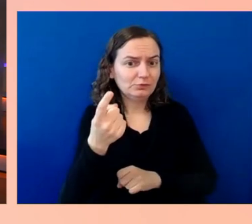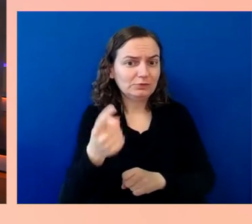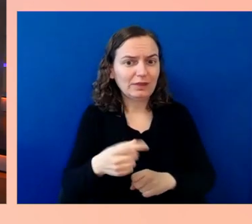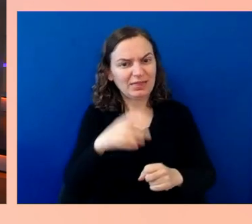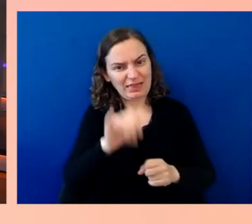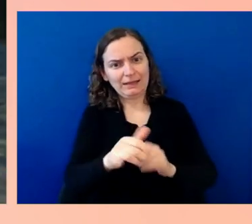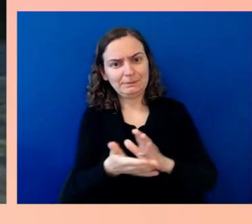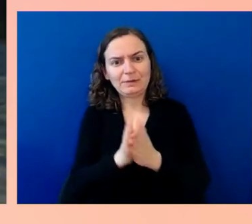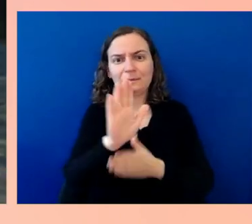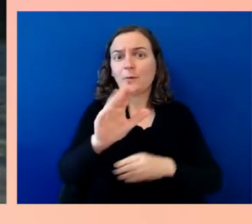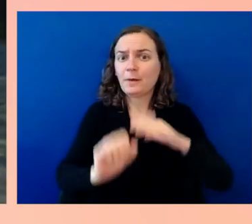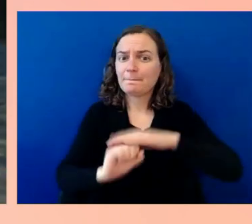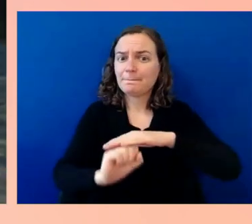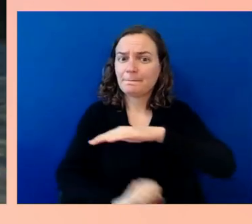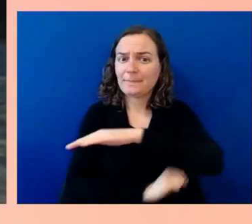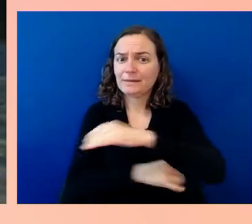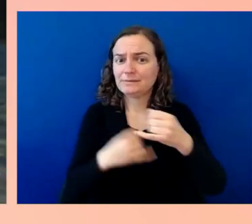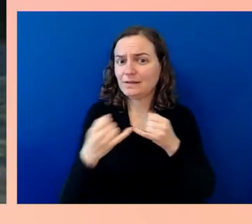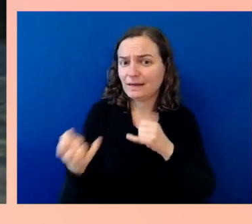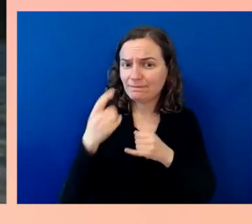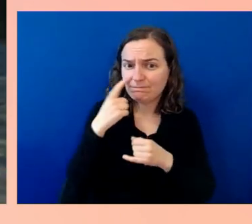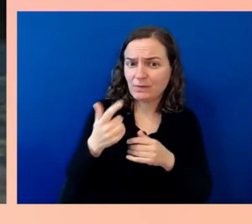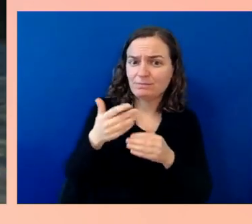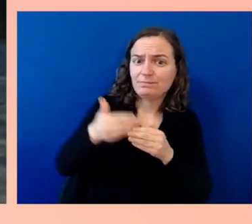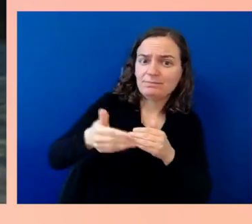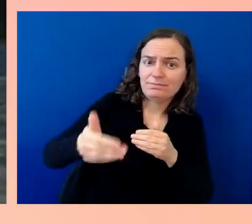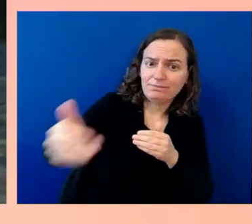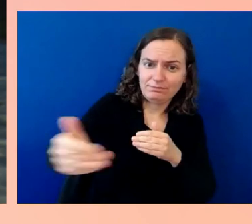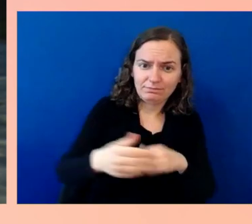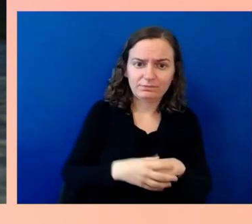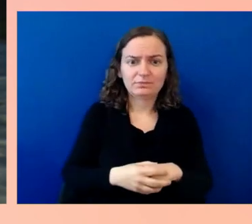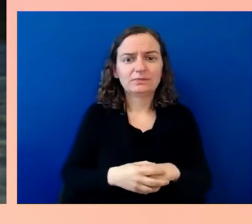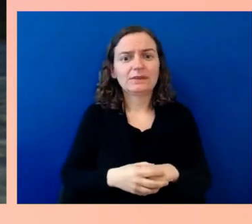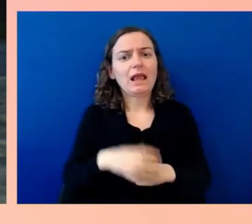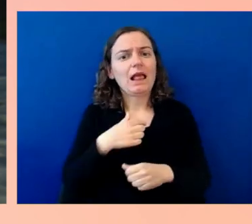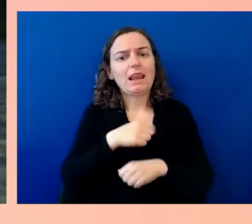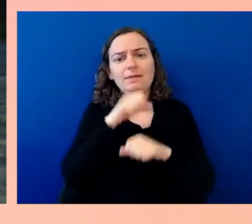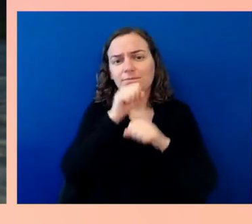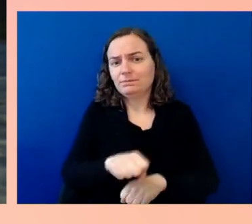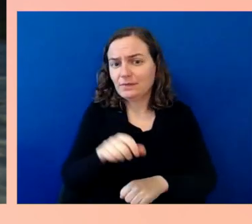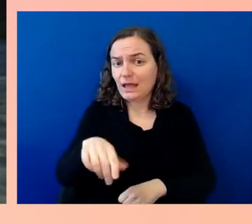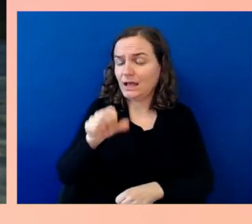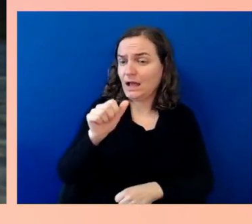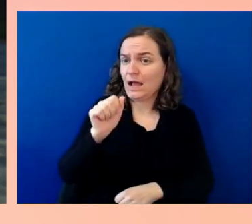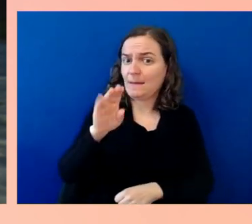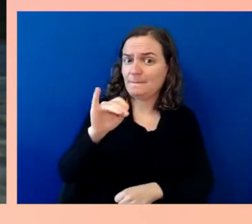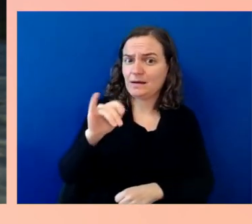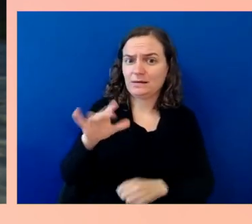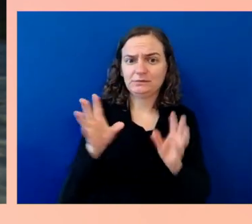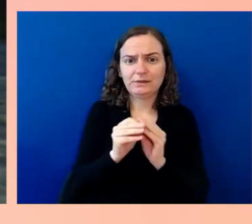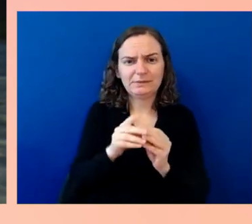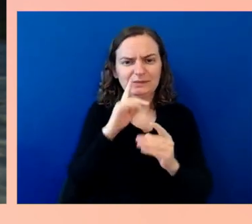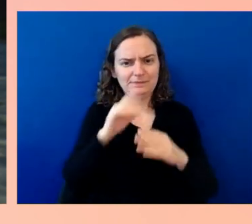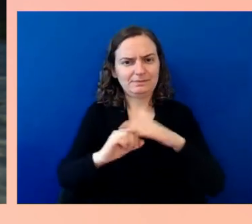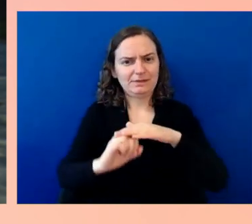we get to go first. This is where we're at and all other events have to match this level of inclusion.